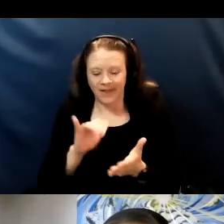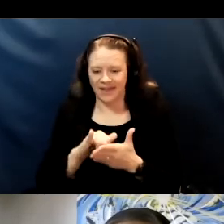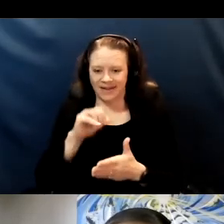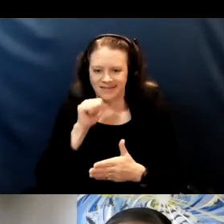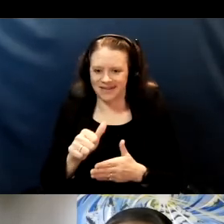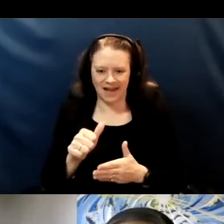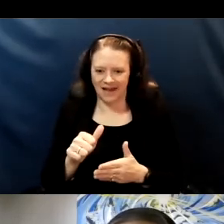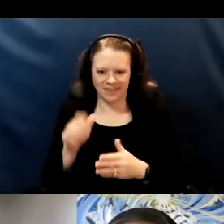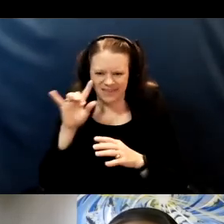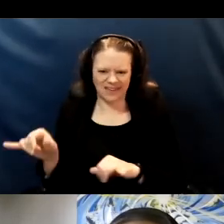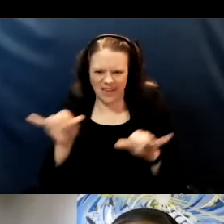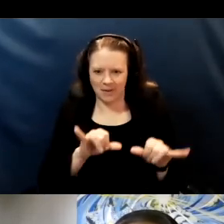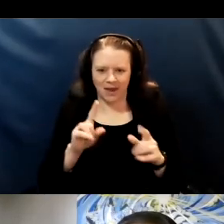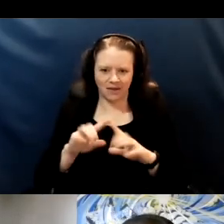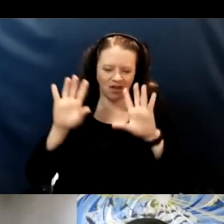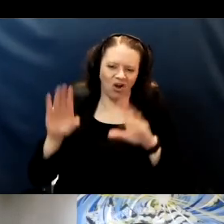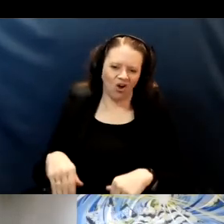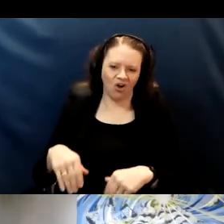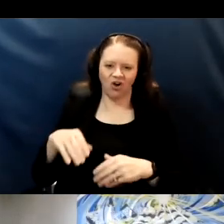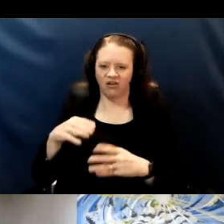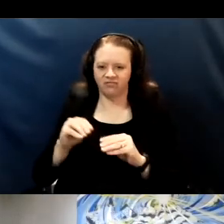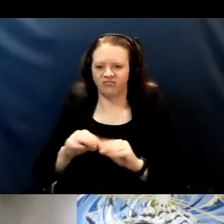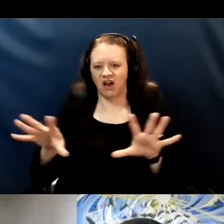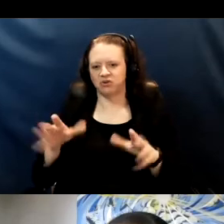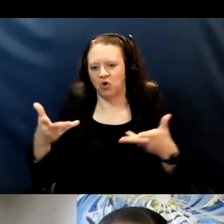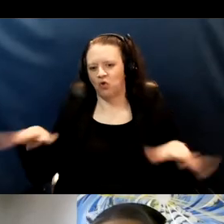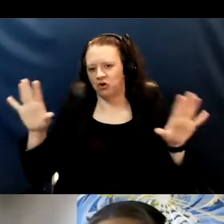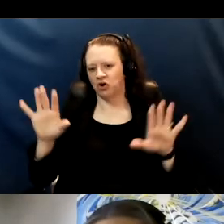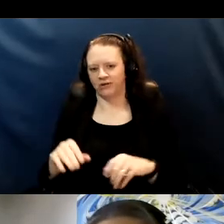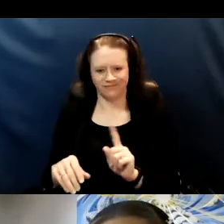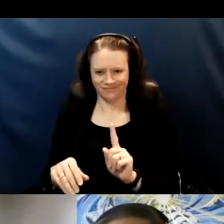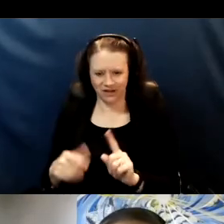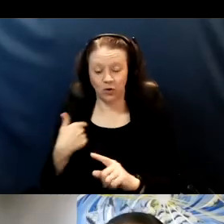in fact, it's something that can be done safely. So I wanna stop talking